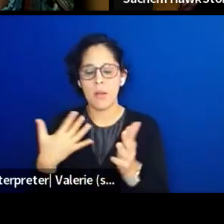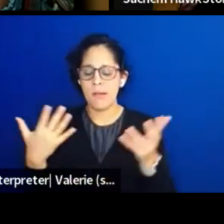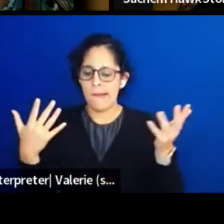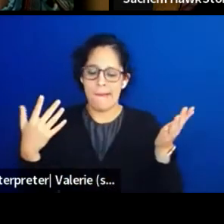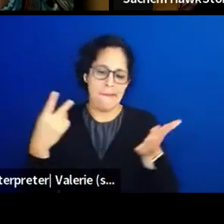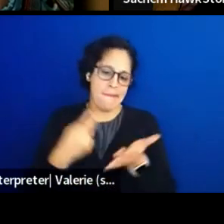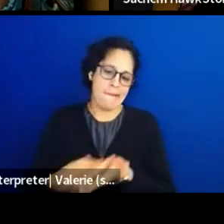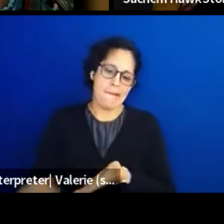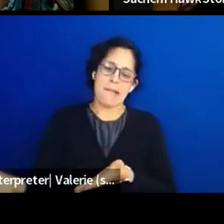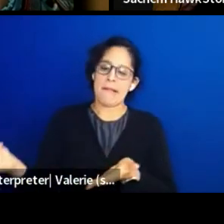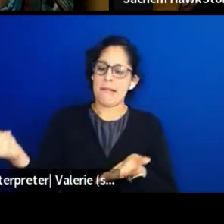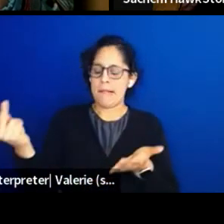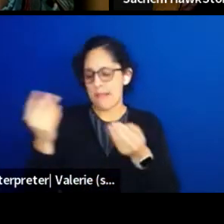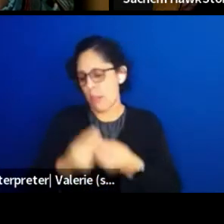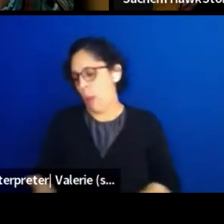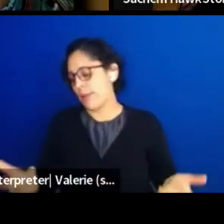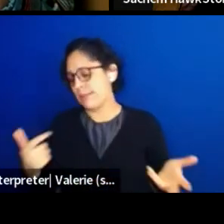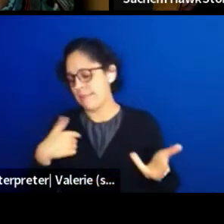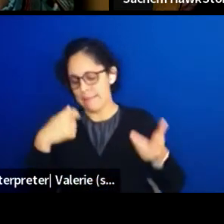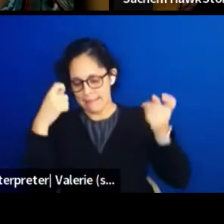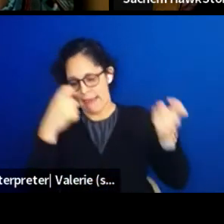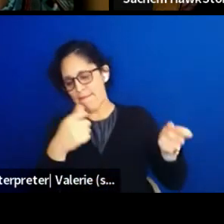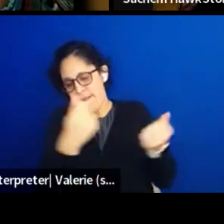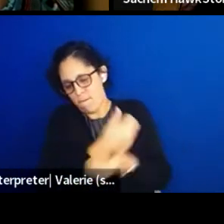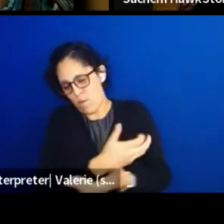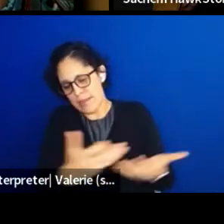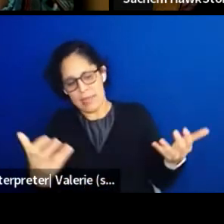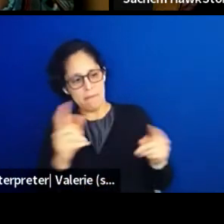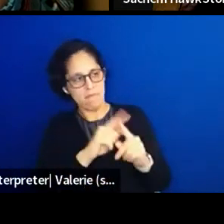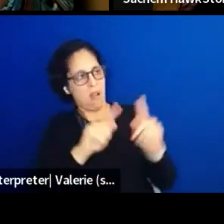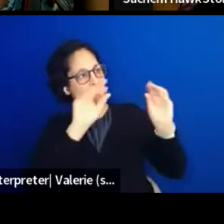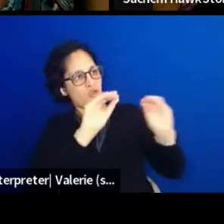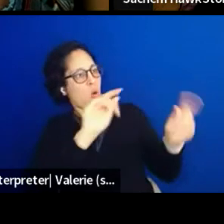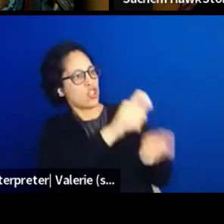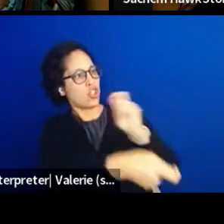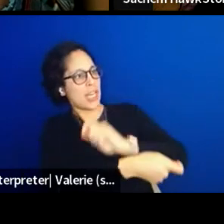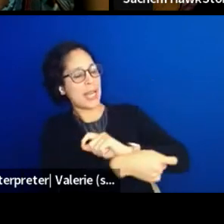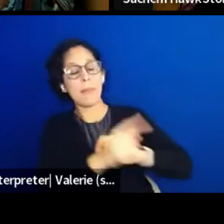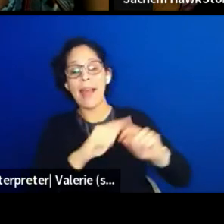like you gave your all in and you didn't get it. But let me tell you something, there is no way to lose,